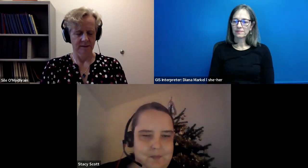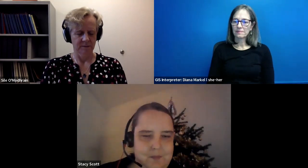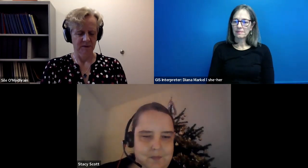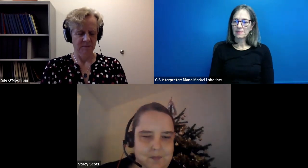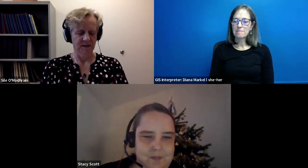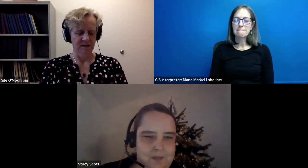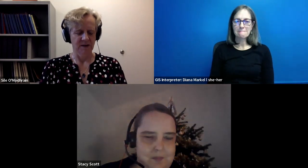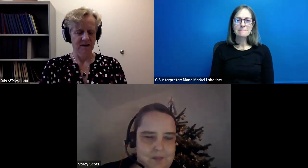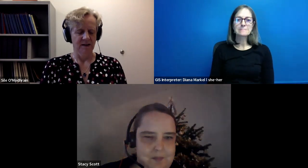my um.